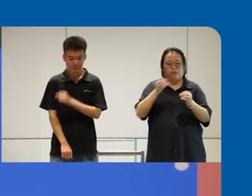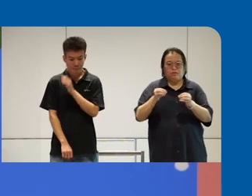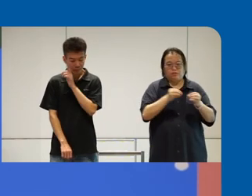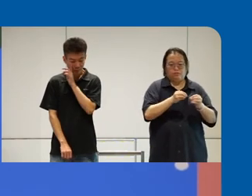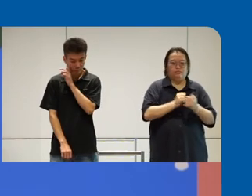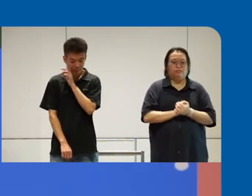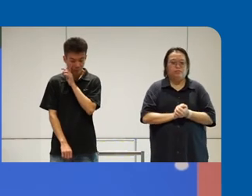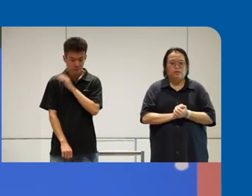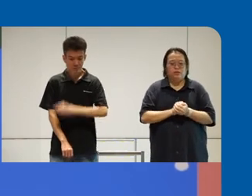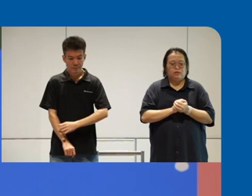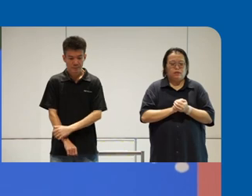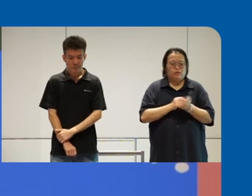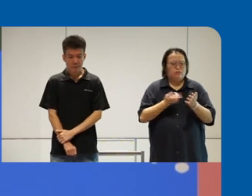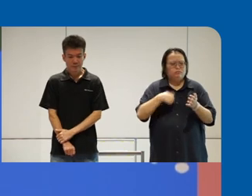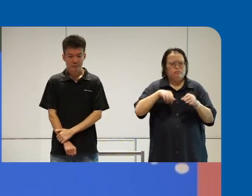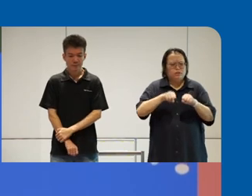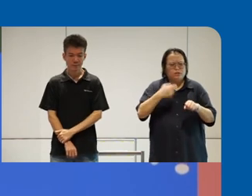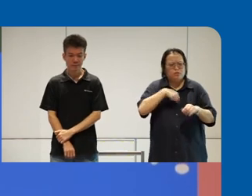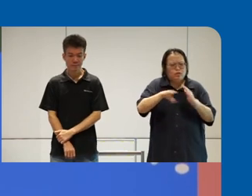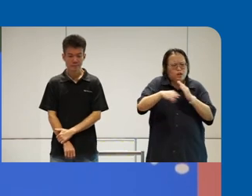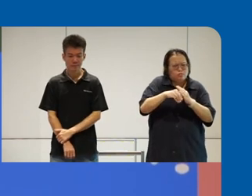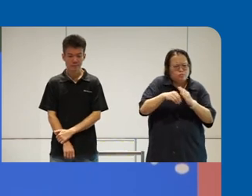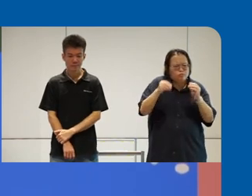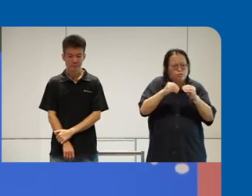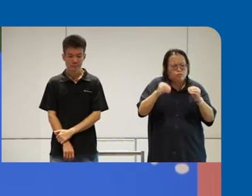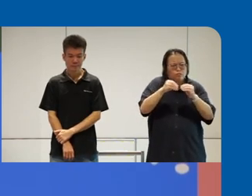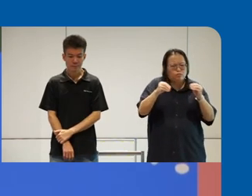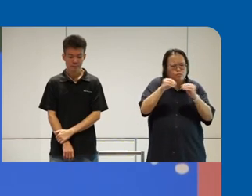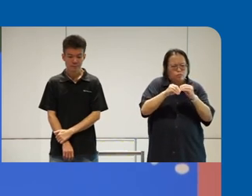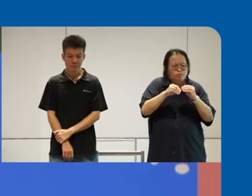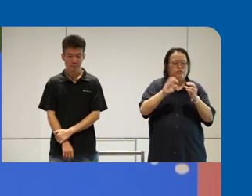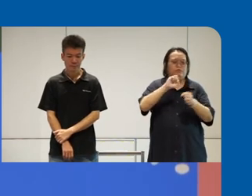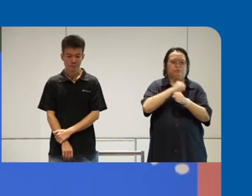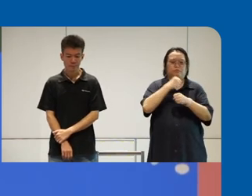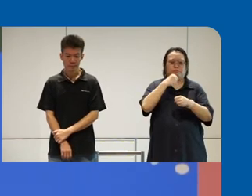law for our benefit by making the team diverse perhaps we can also be really inclusive in the